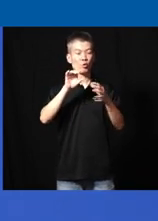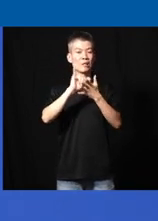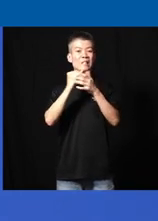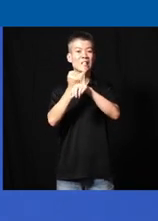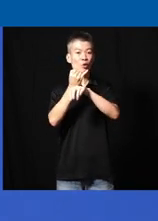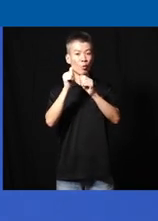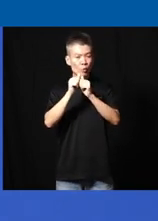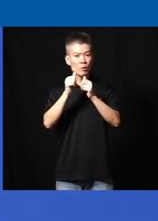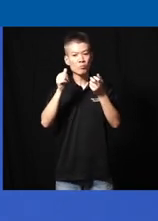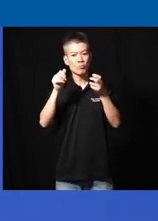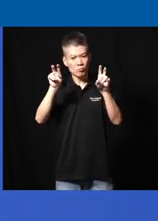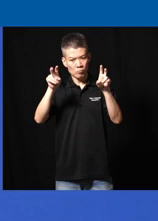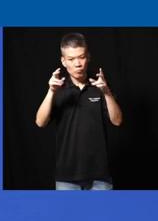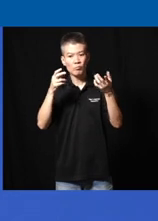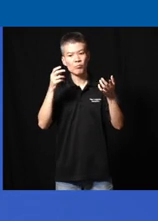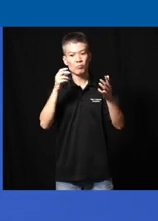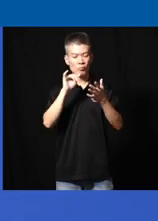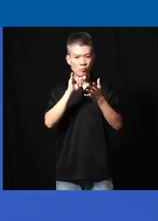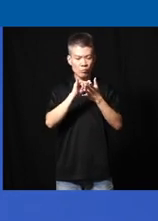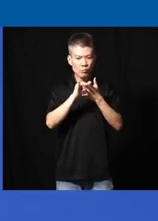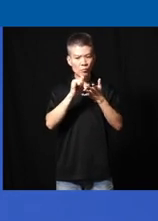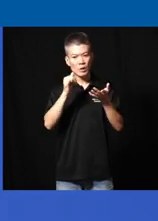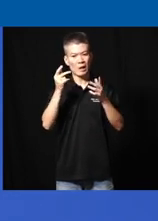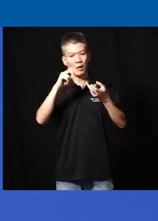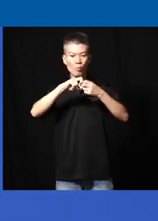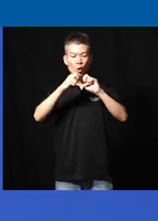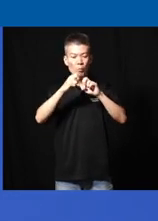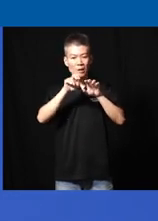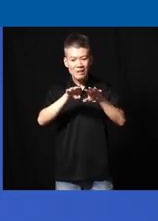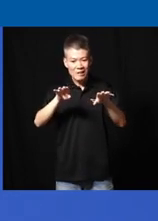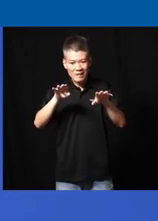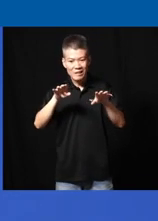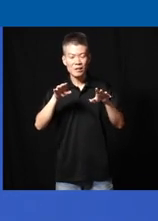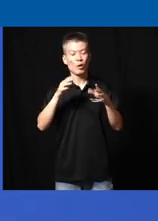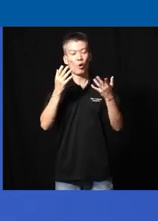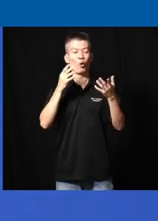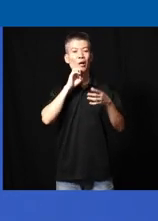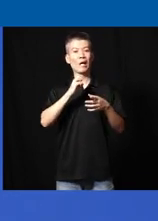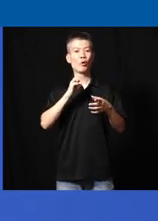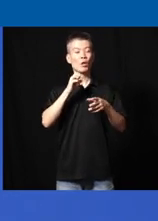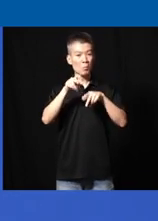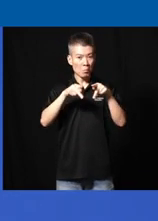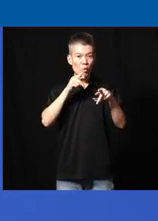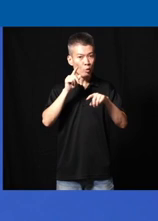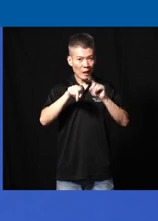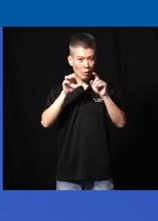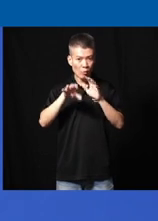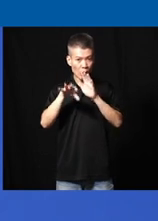job with we call uh kids which have we call them problem kids or even Elder folks who cannot find